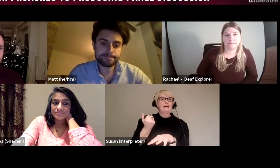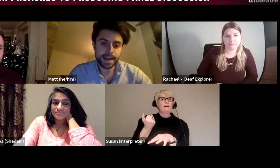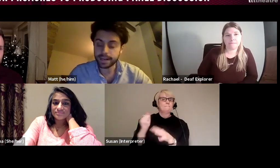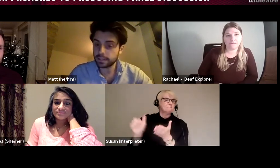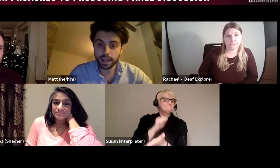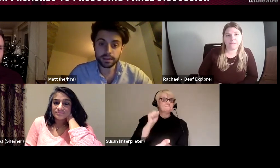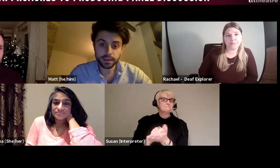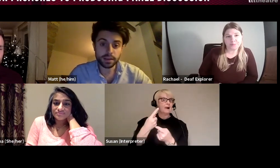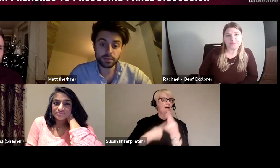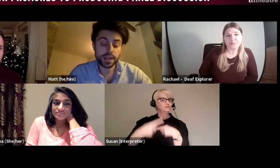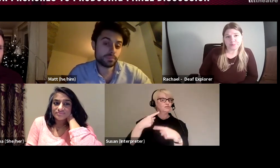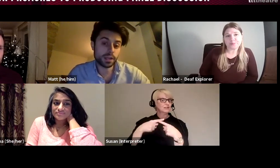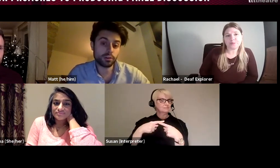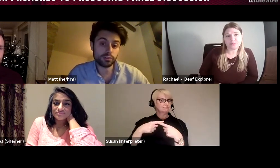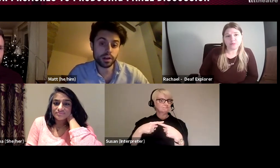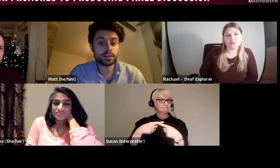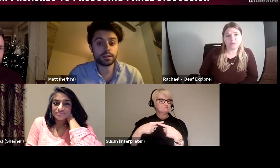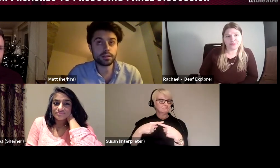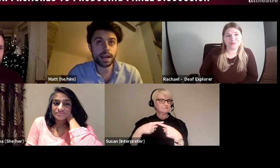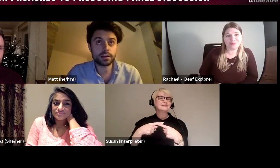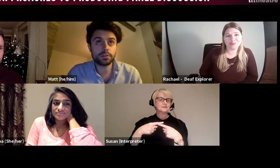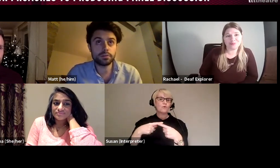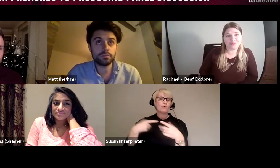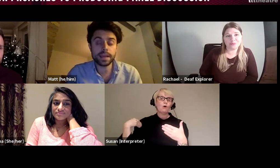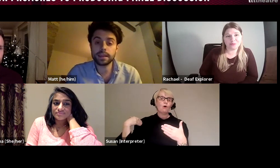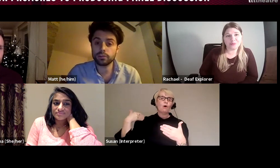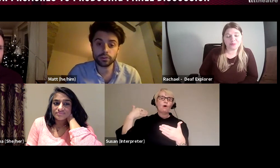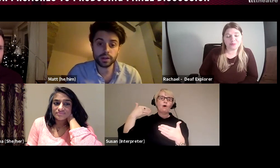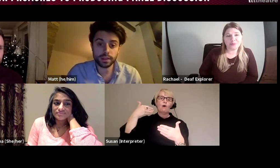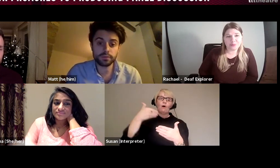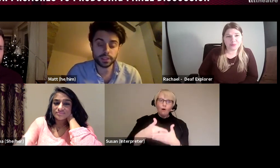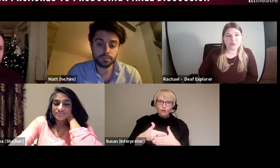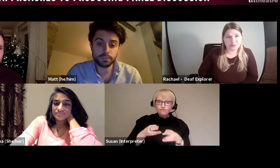And it can be a long grind and that can make it not the right thing for some people.